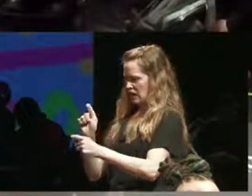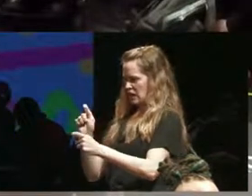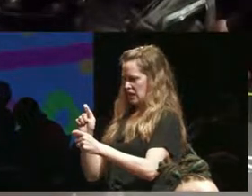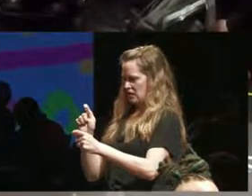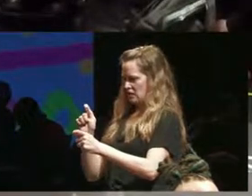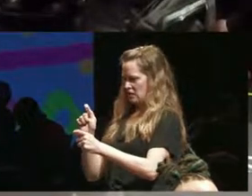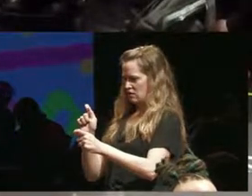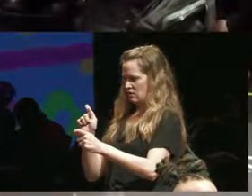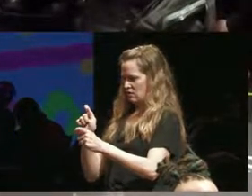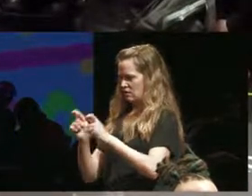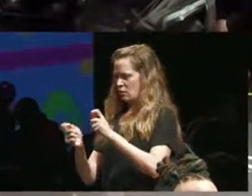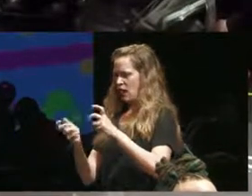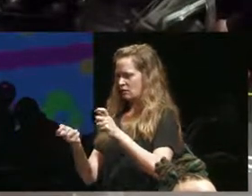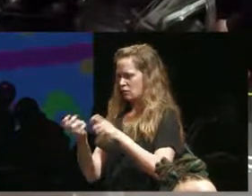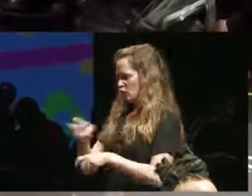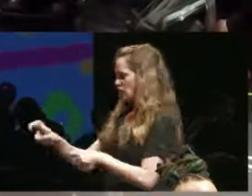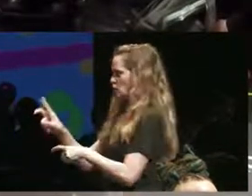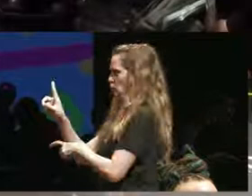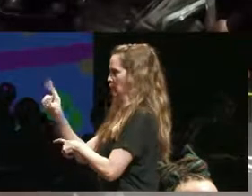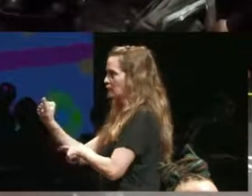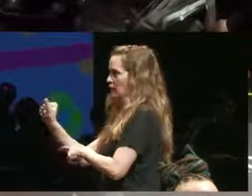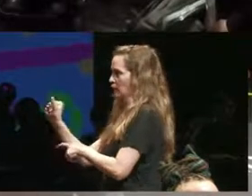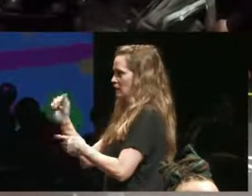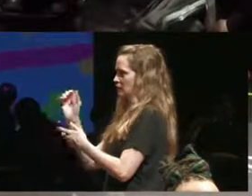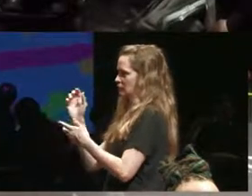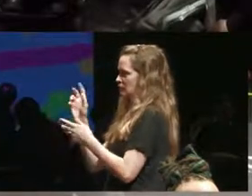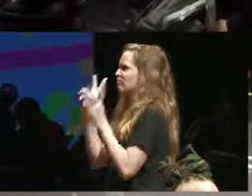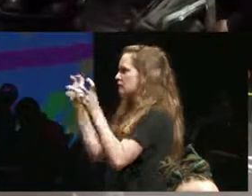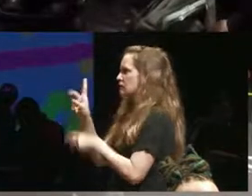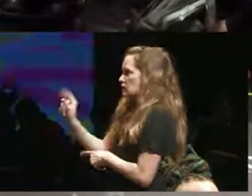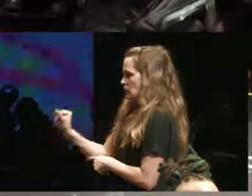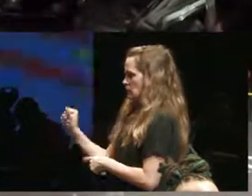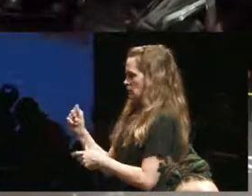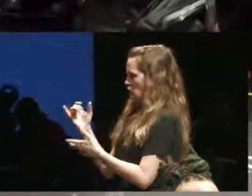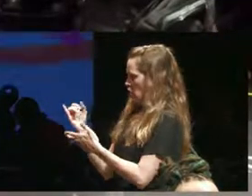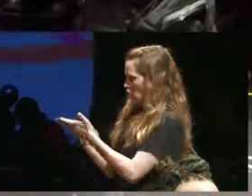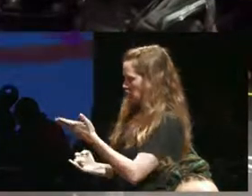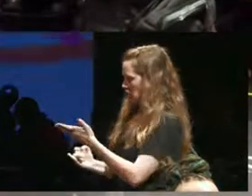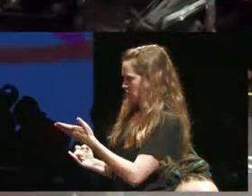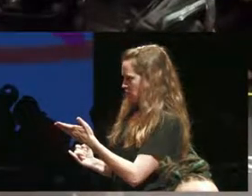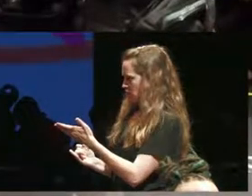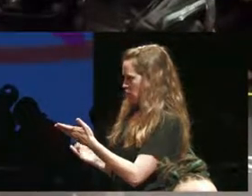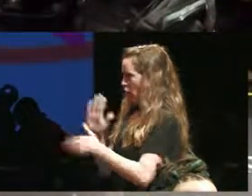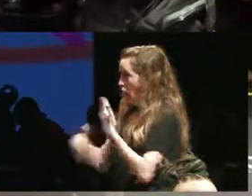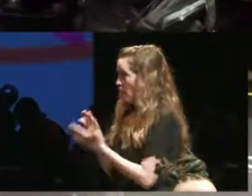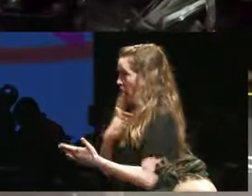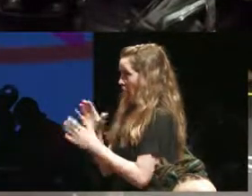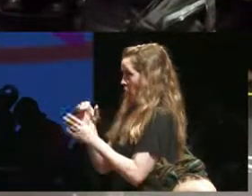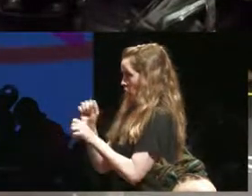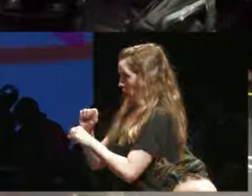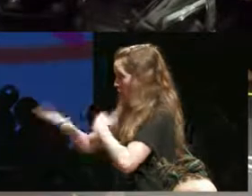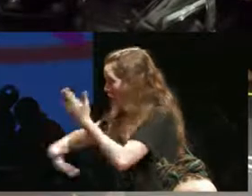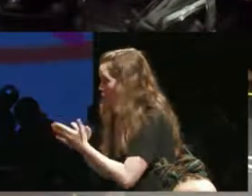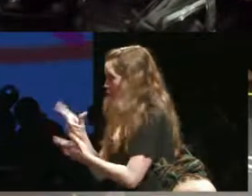amusing quotations arts then is all of my work a part of is disabled art